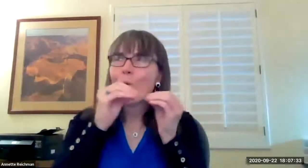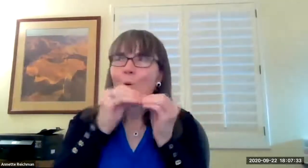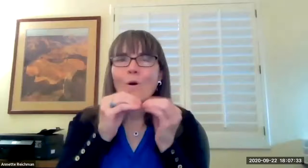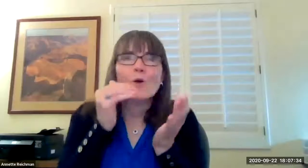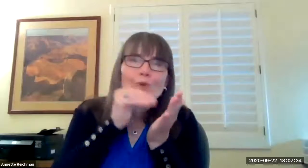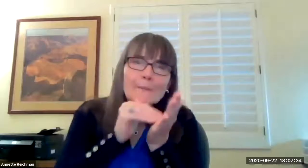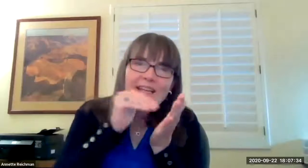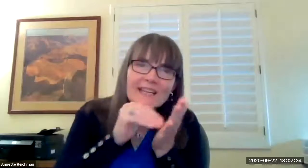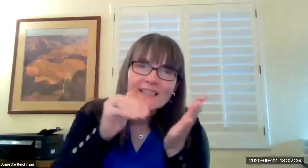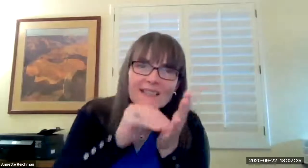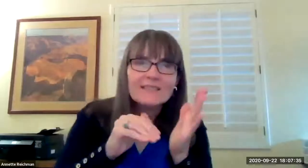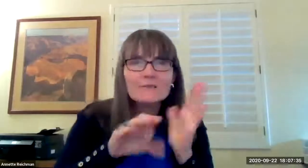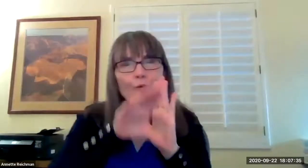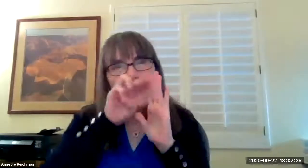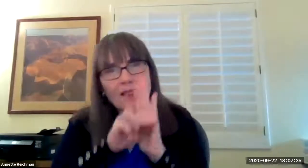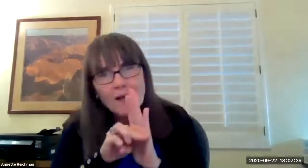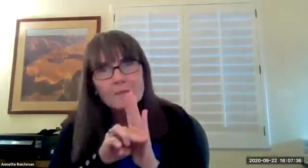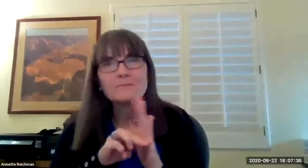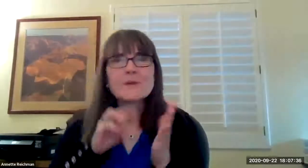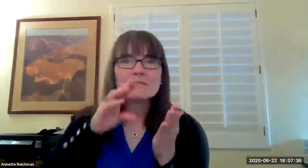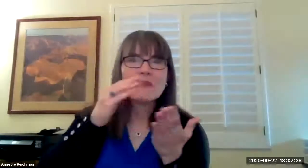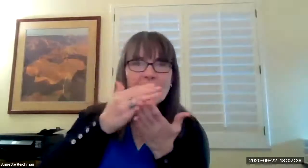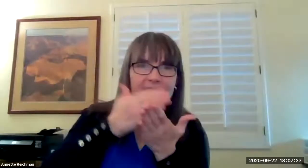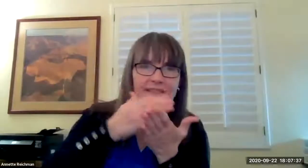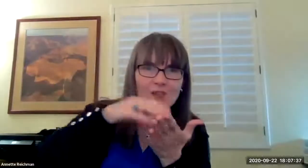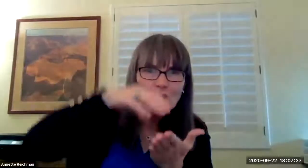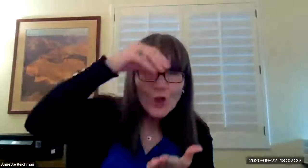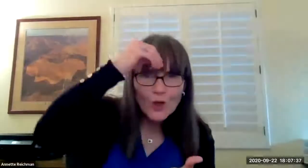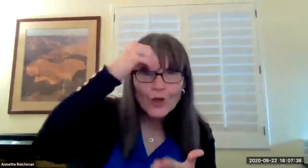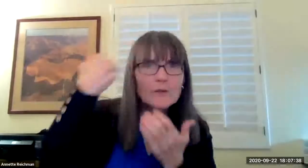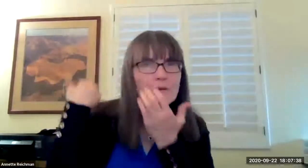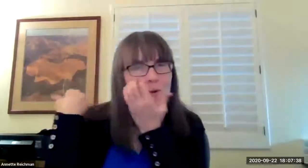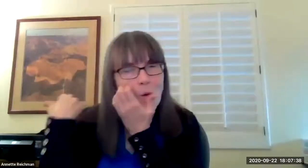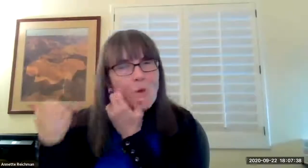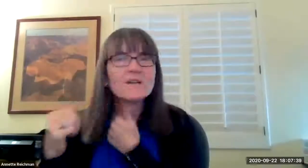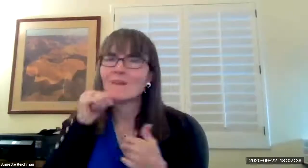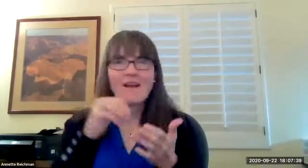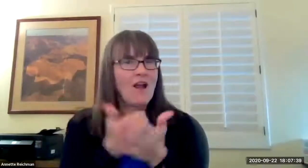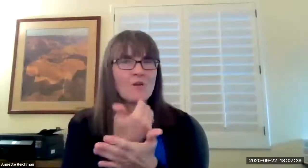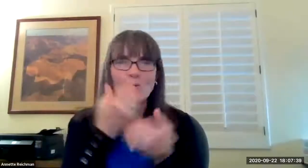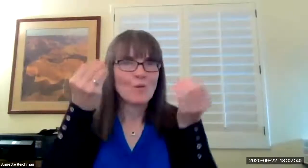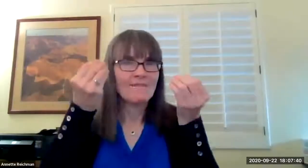in the spring it was more of